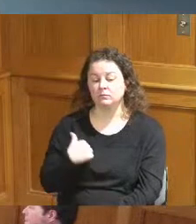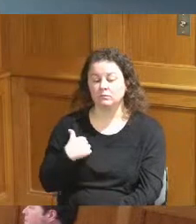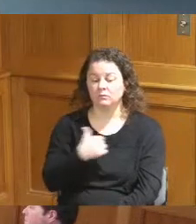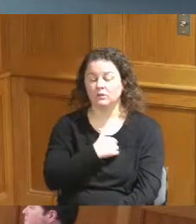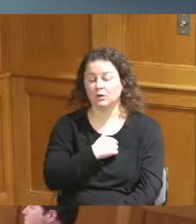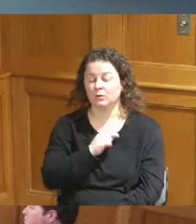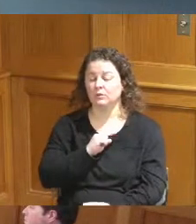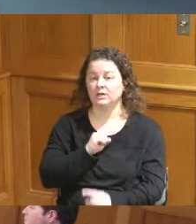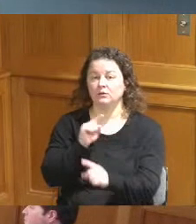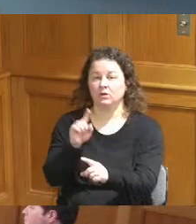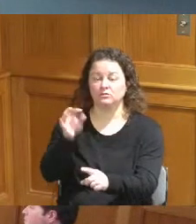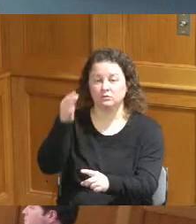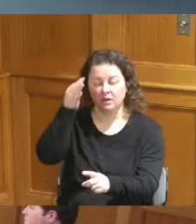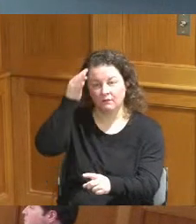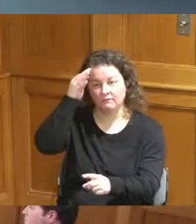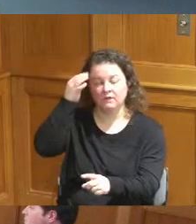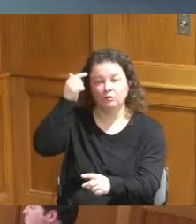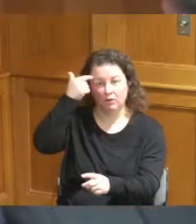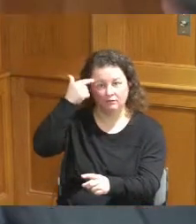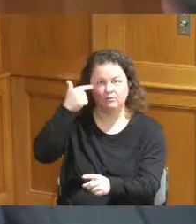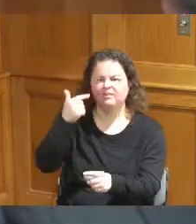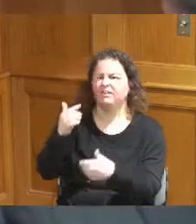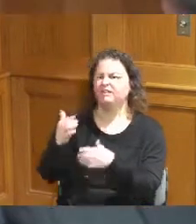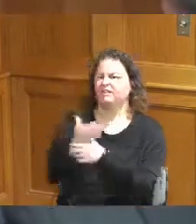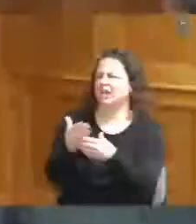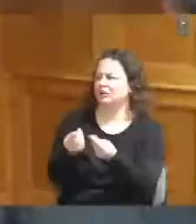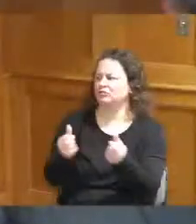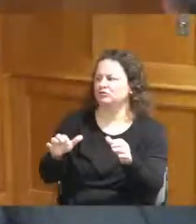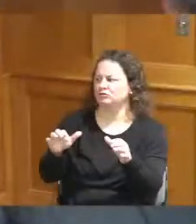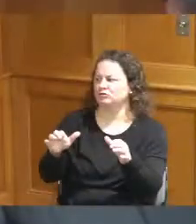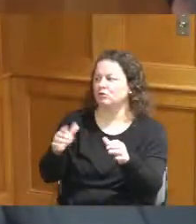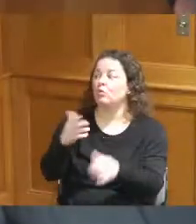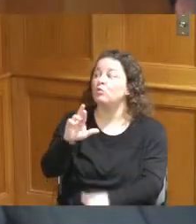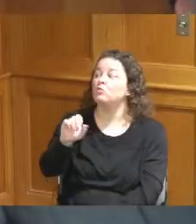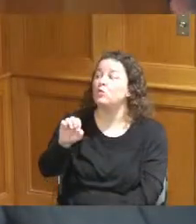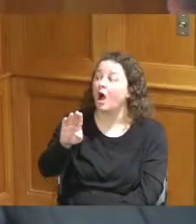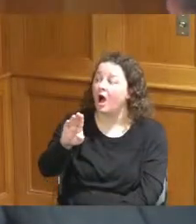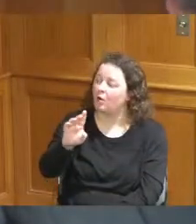government shared Brown has that 4 million is an earmark from his office we've also reached